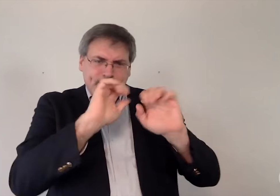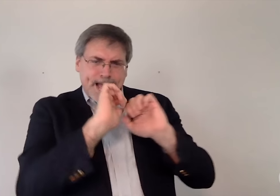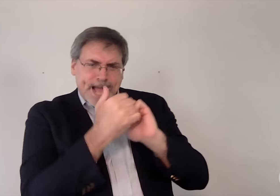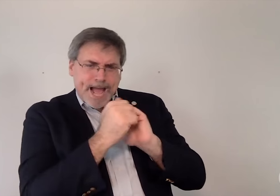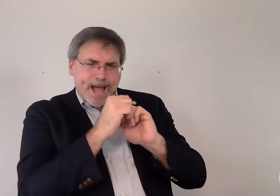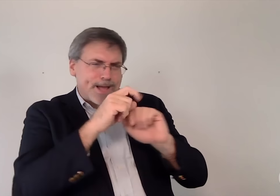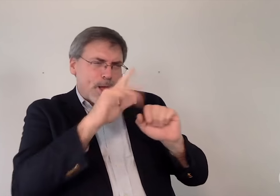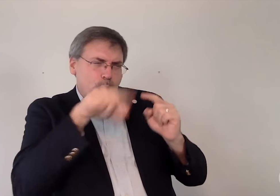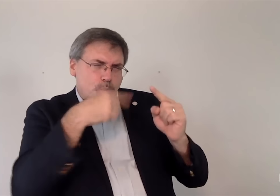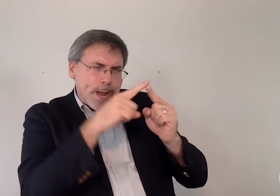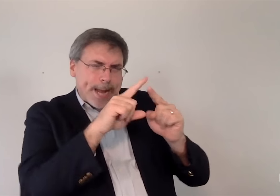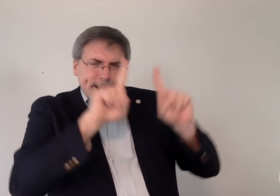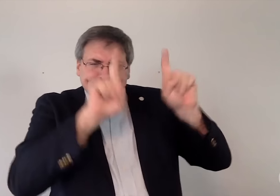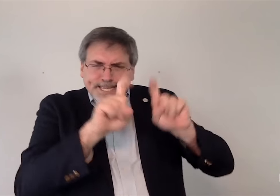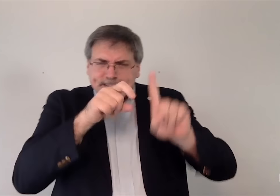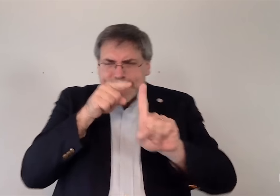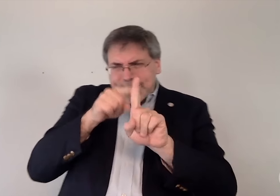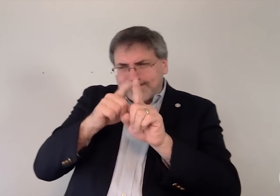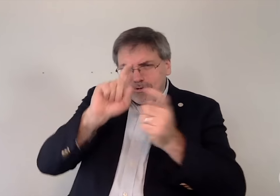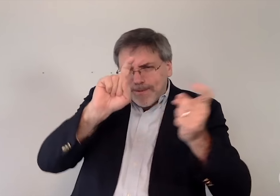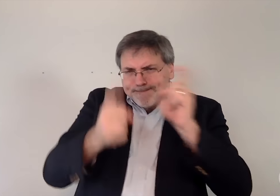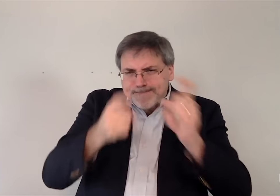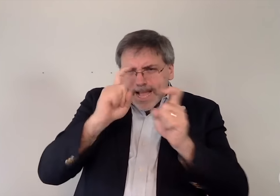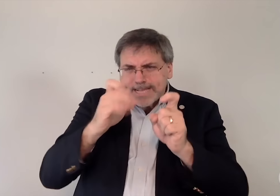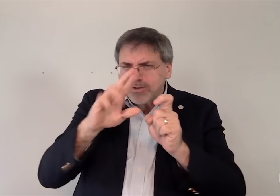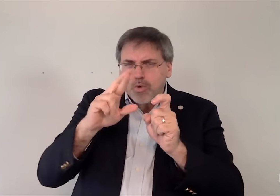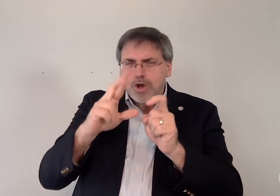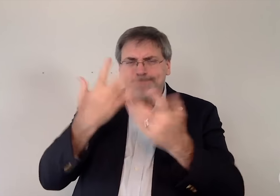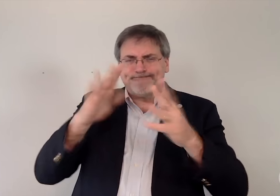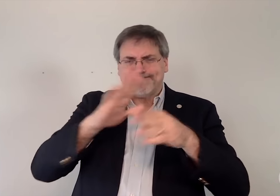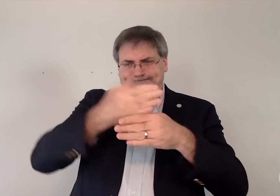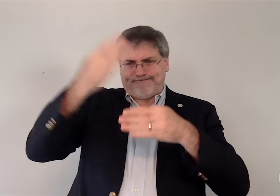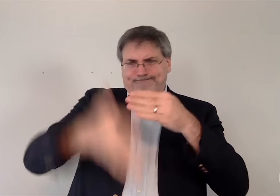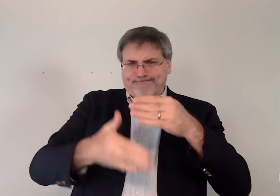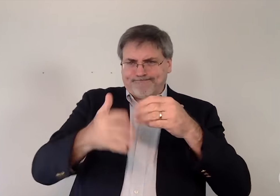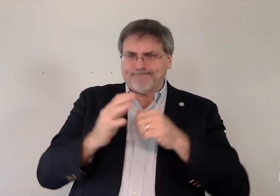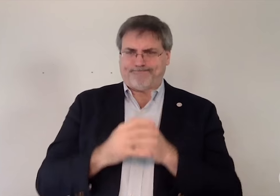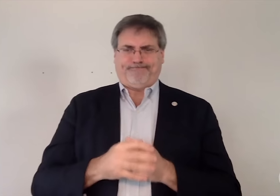how and when exams are revised or retired.